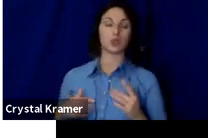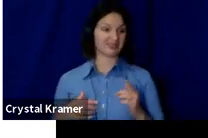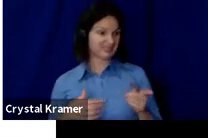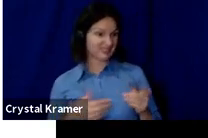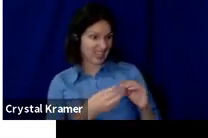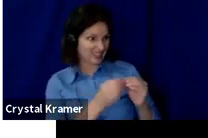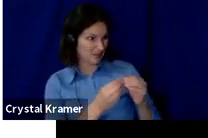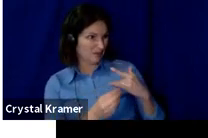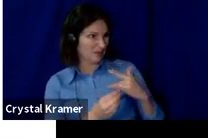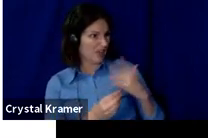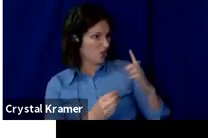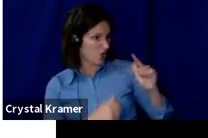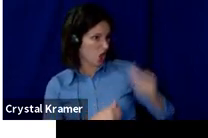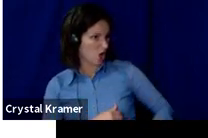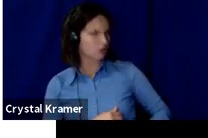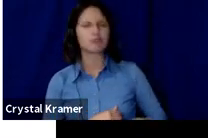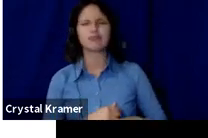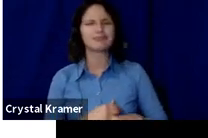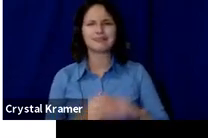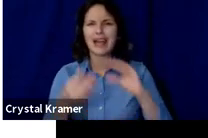Numbers don't have feelings.